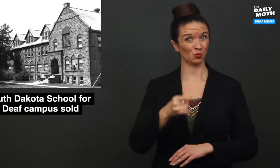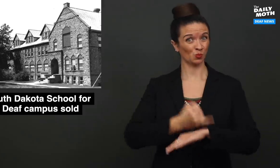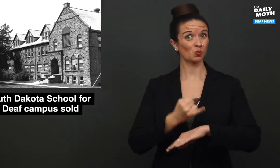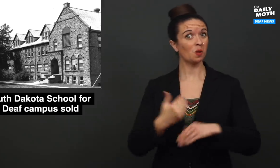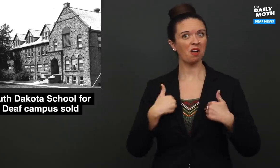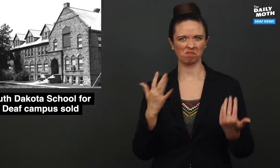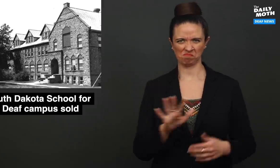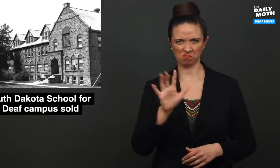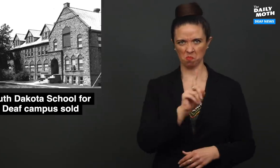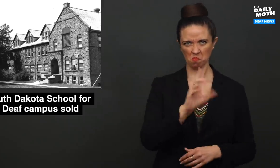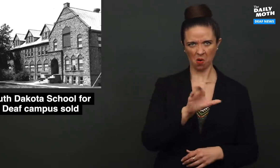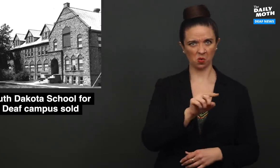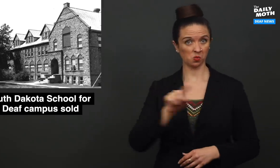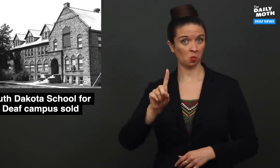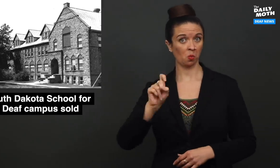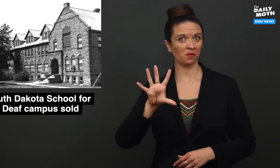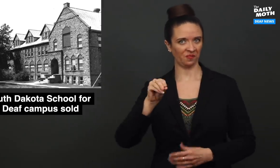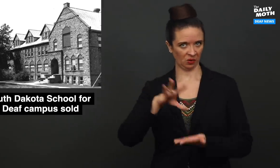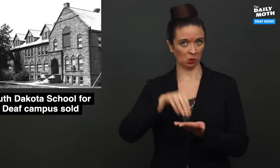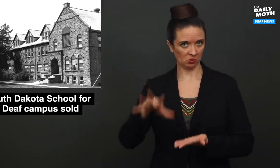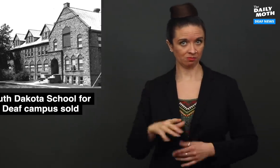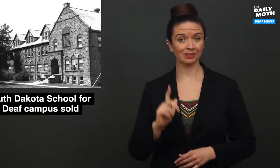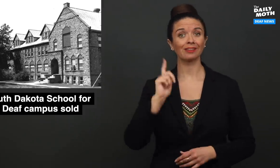The school had about 100 to 150 students.